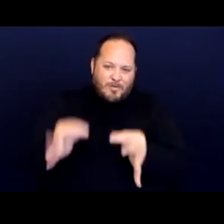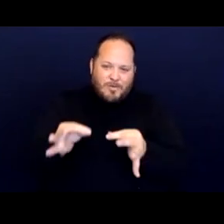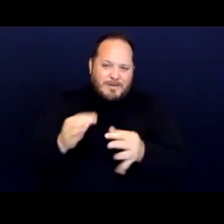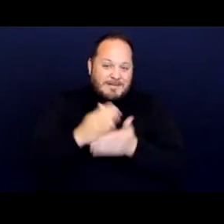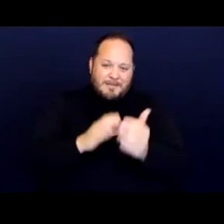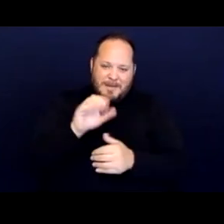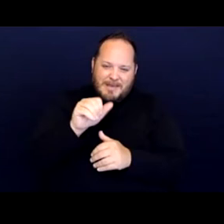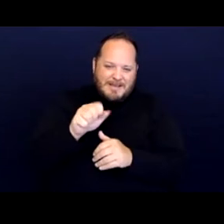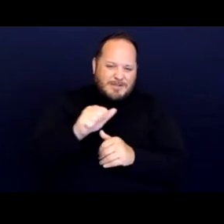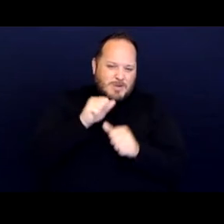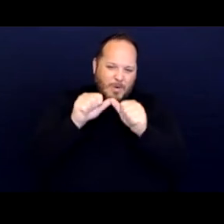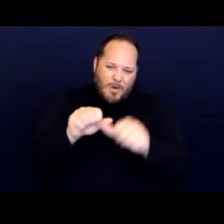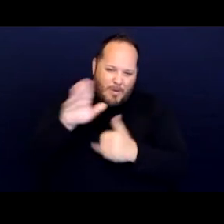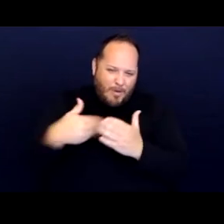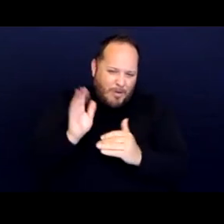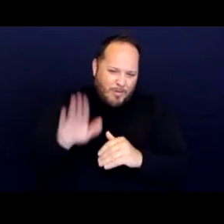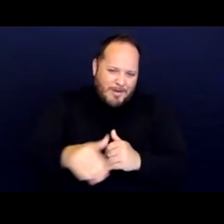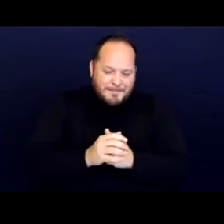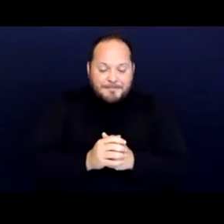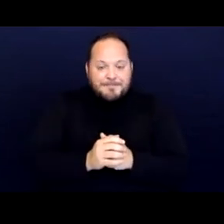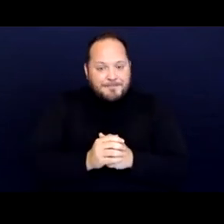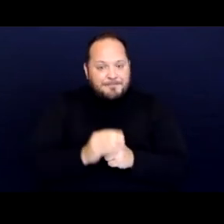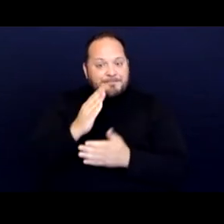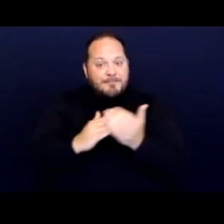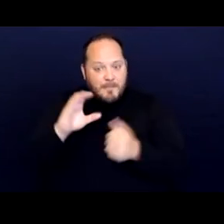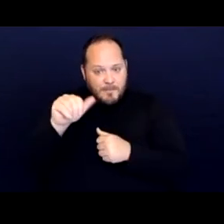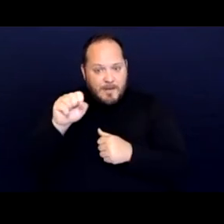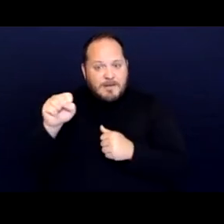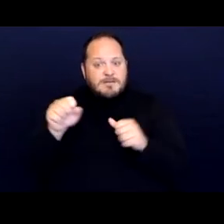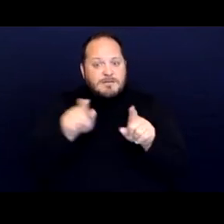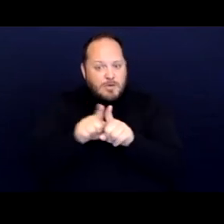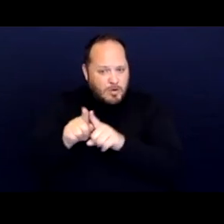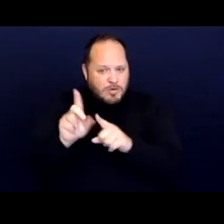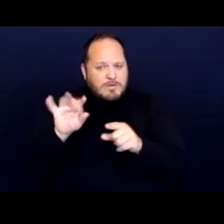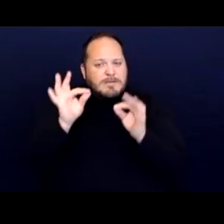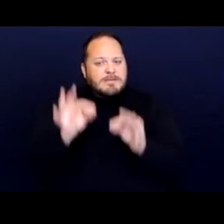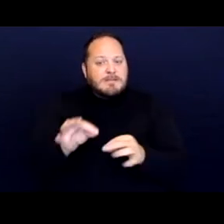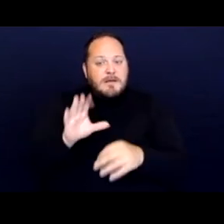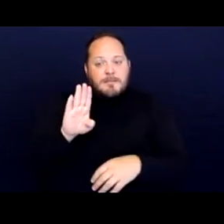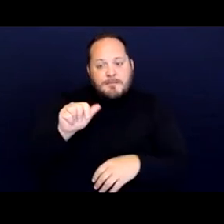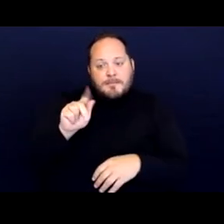but some cases have also said that Blake v. City of Grants Pass,